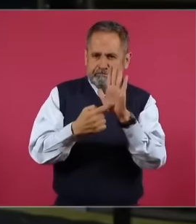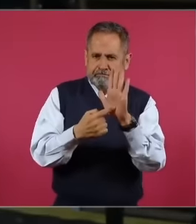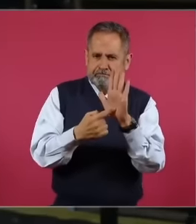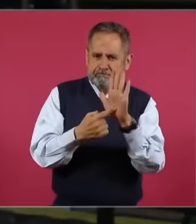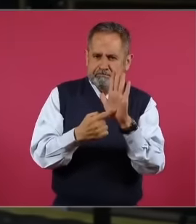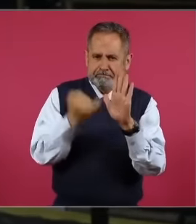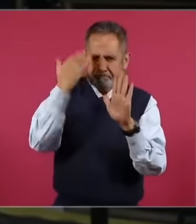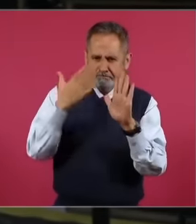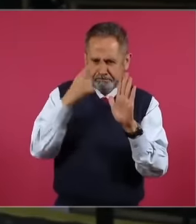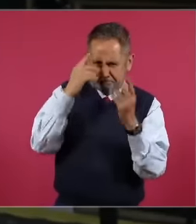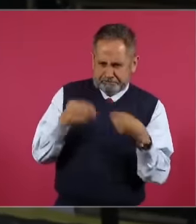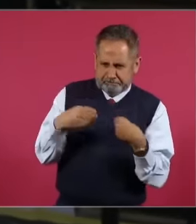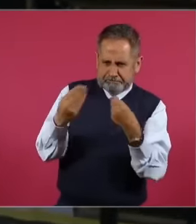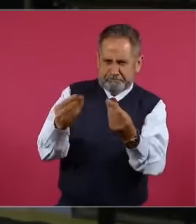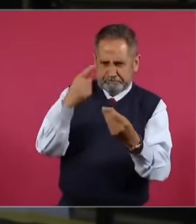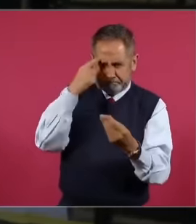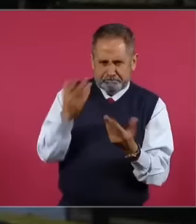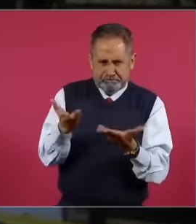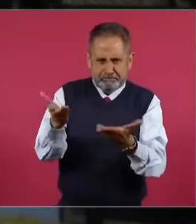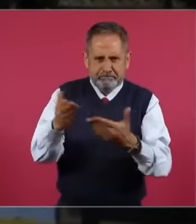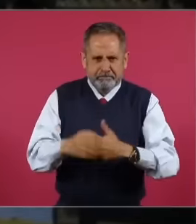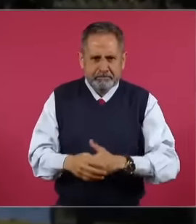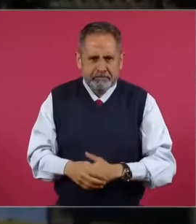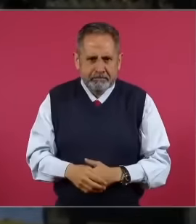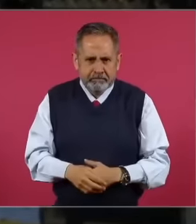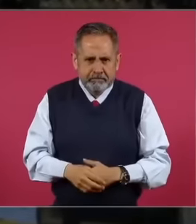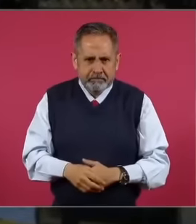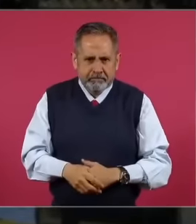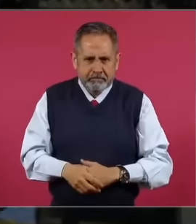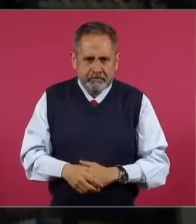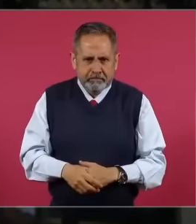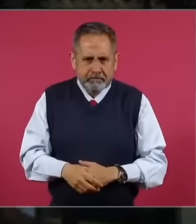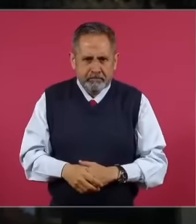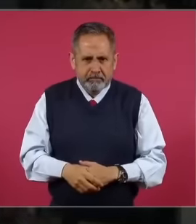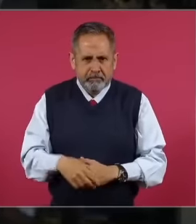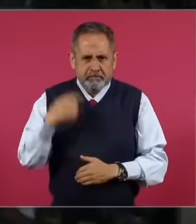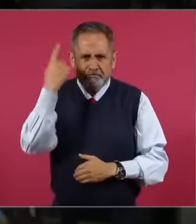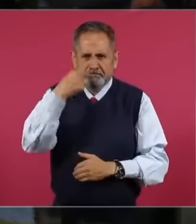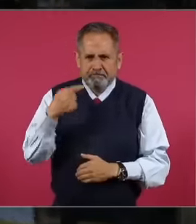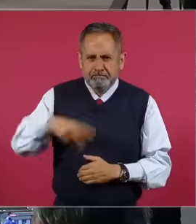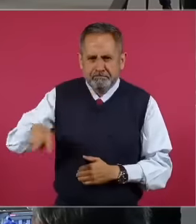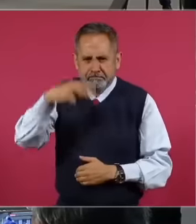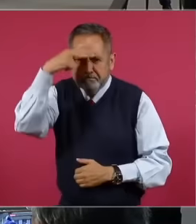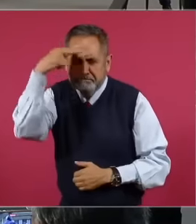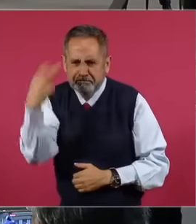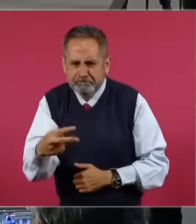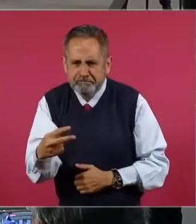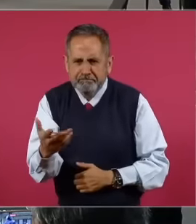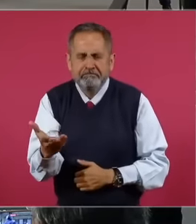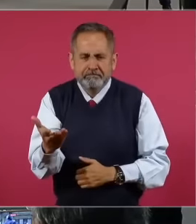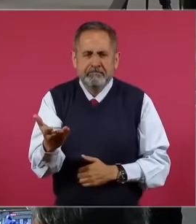you the face of the Mexicans the Sierra